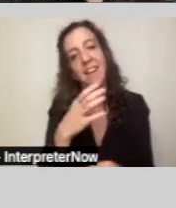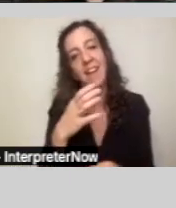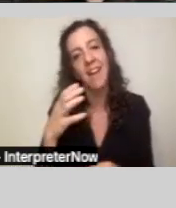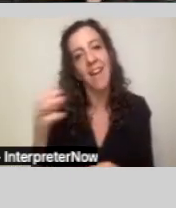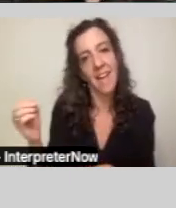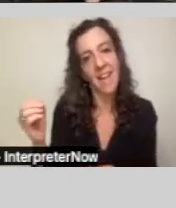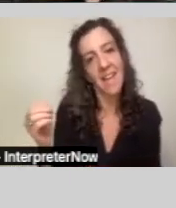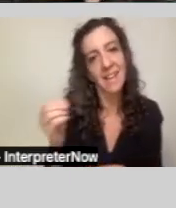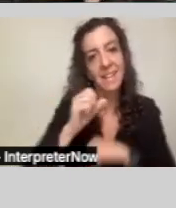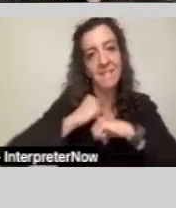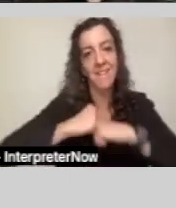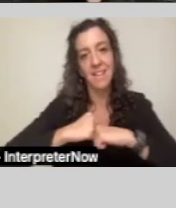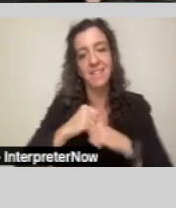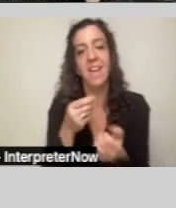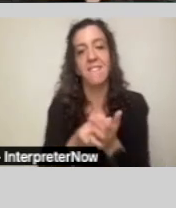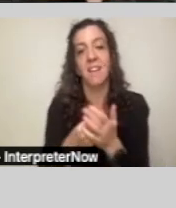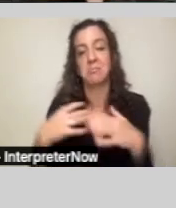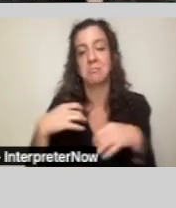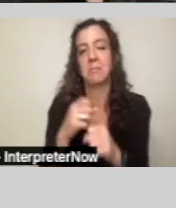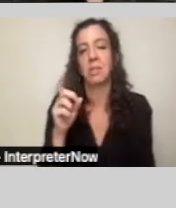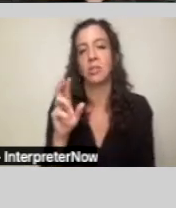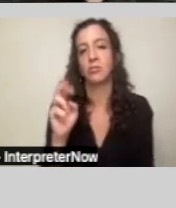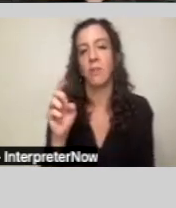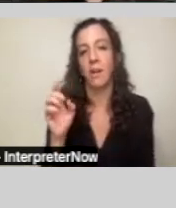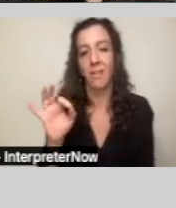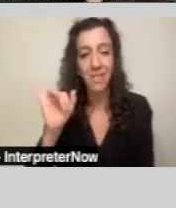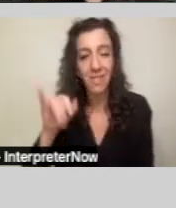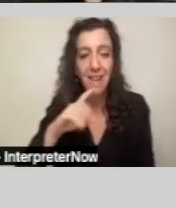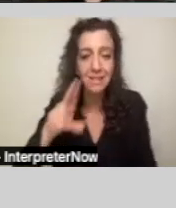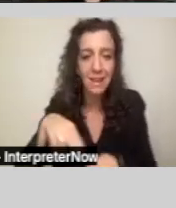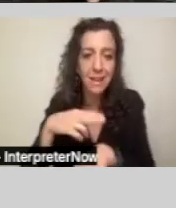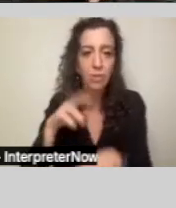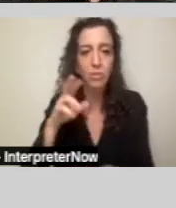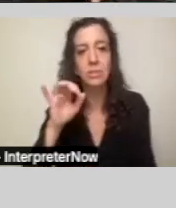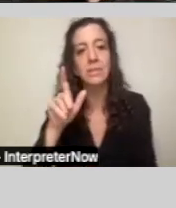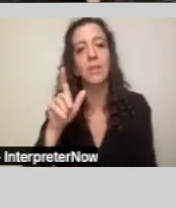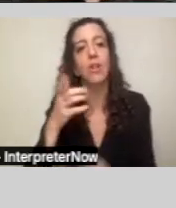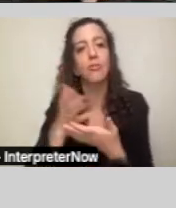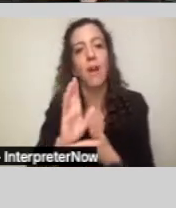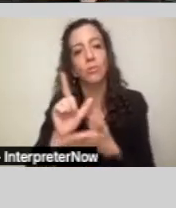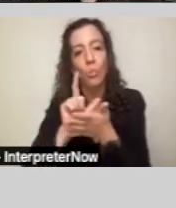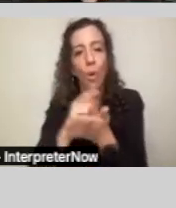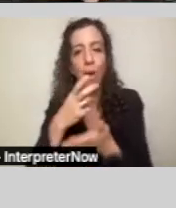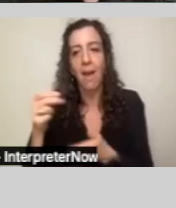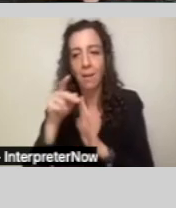DREDF is a national civil rights law and policy center that advocates the civil and human